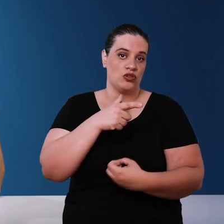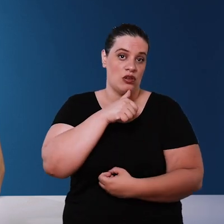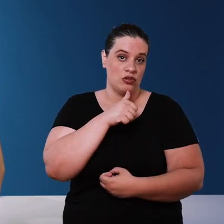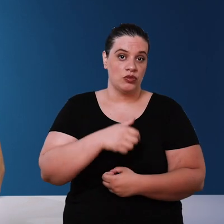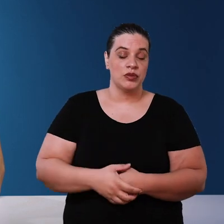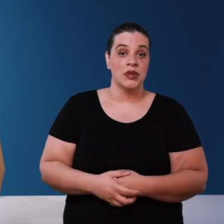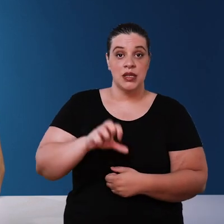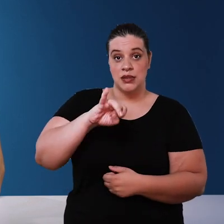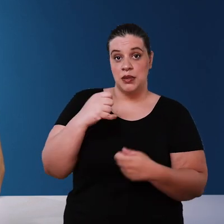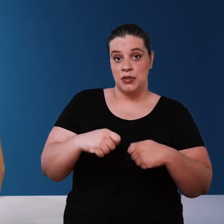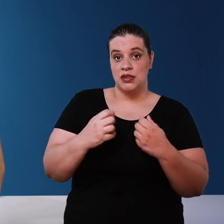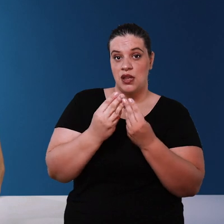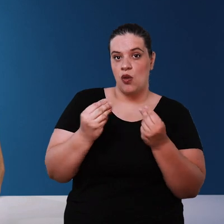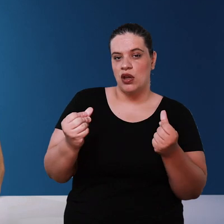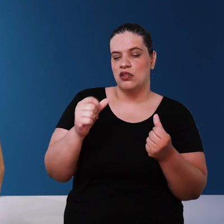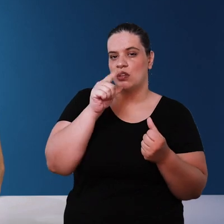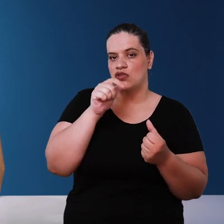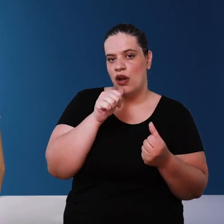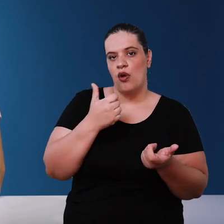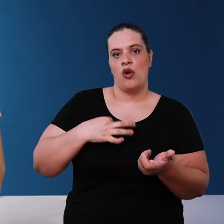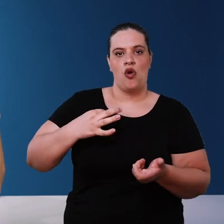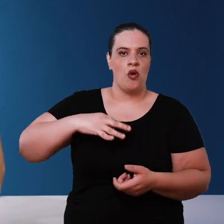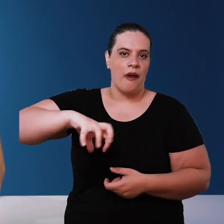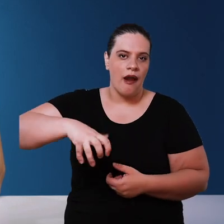case you need a better final quality water such as washing clothes